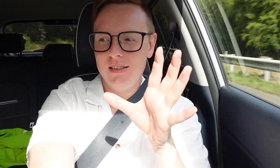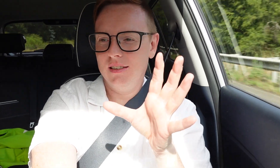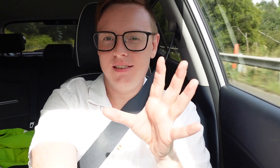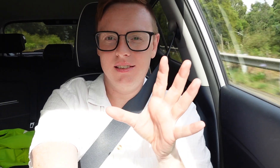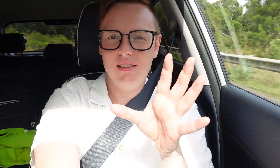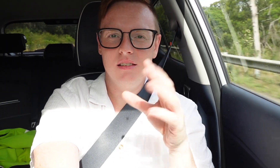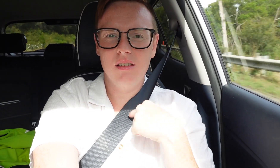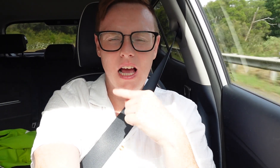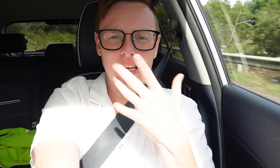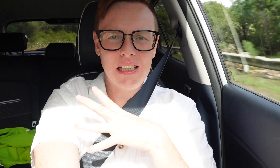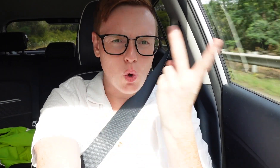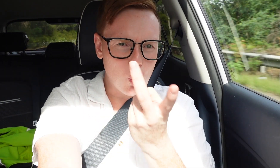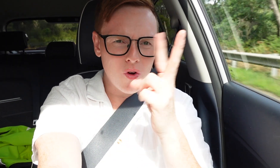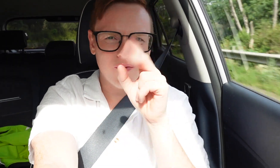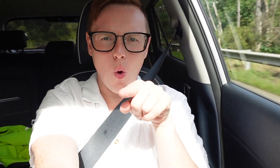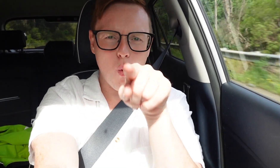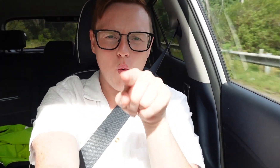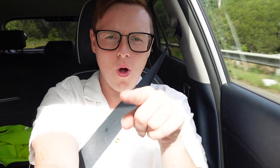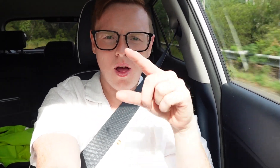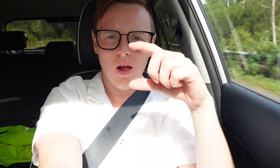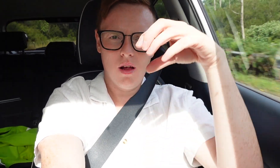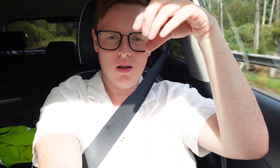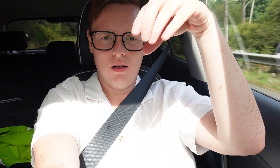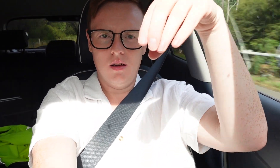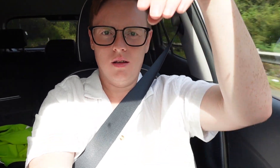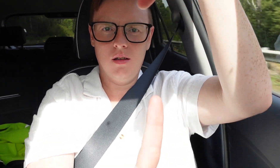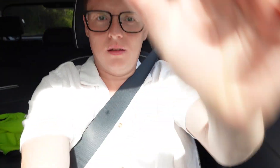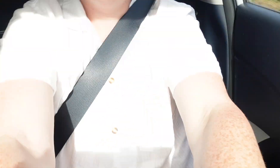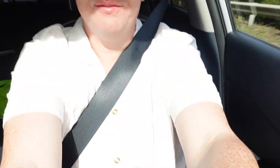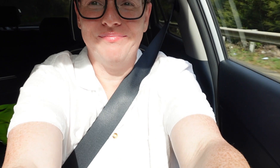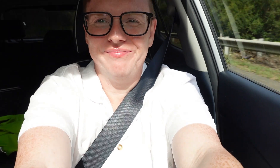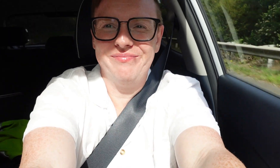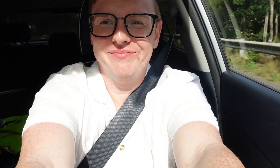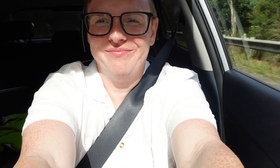I'm looking for the...